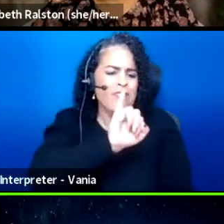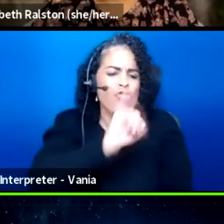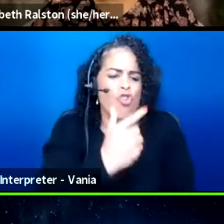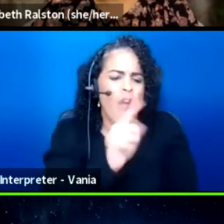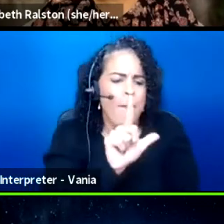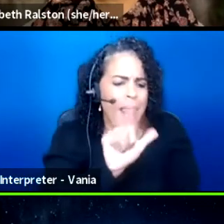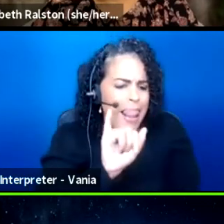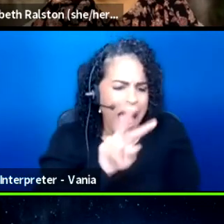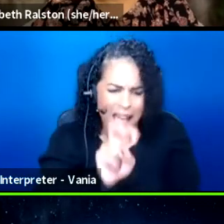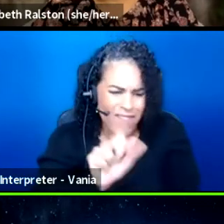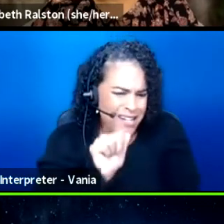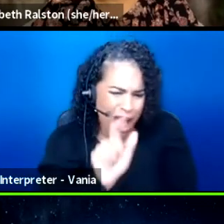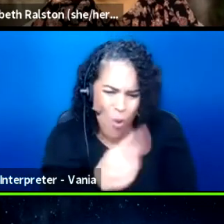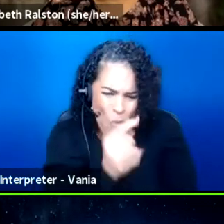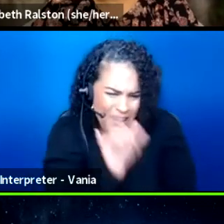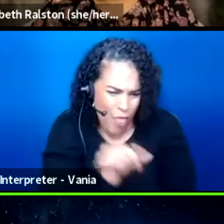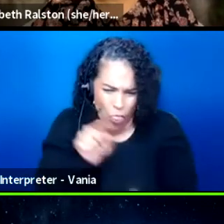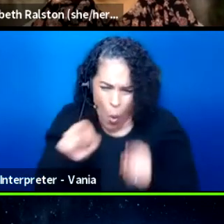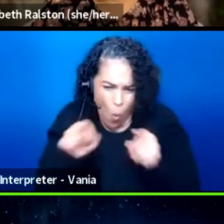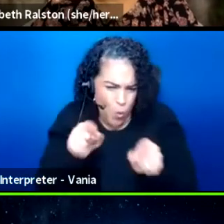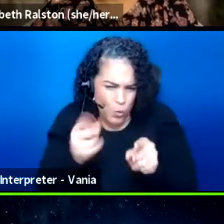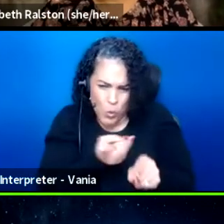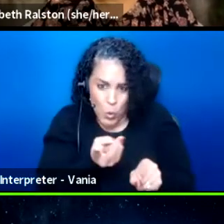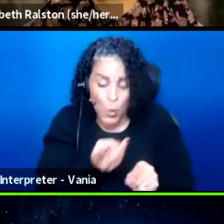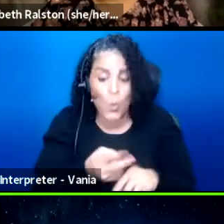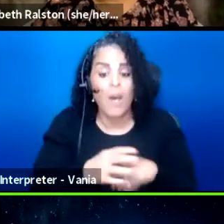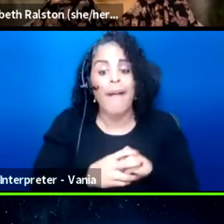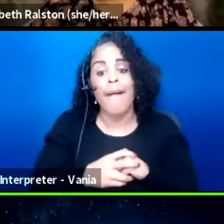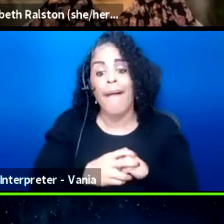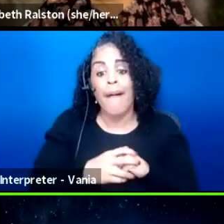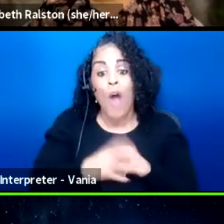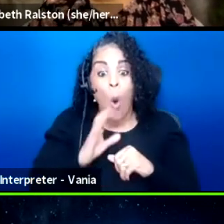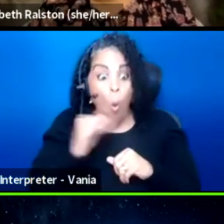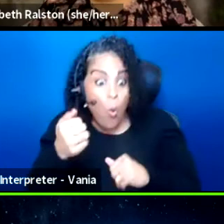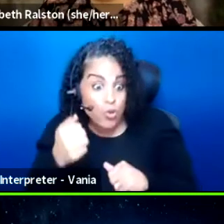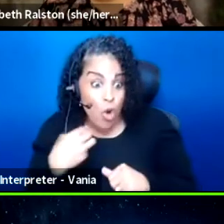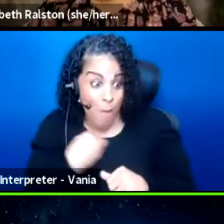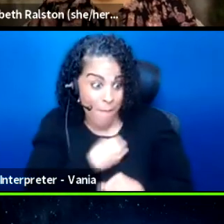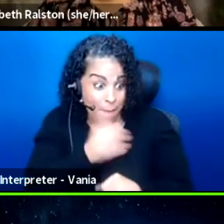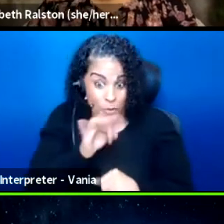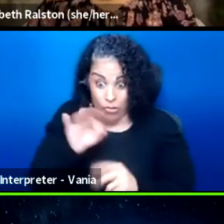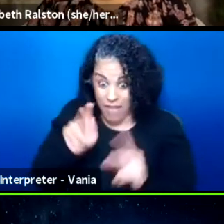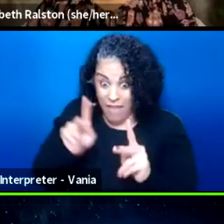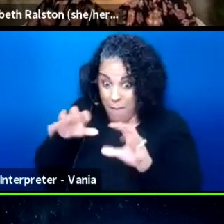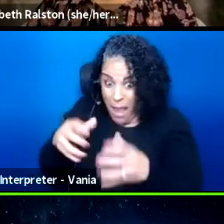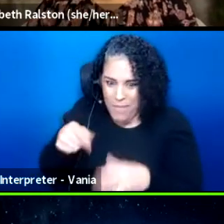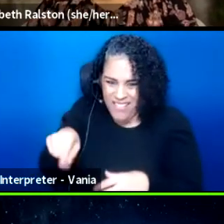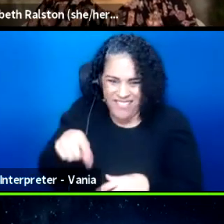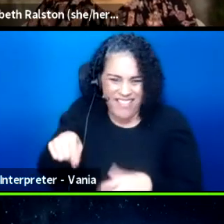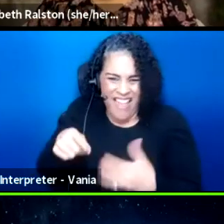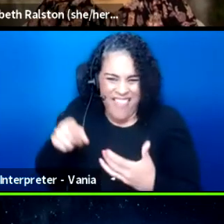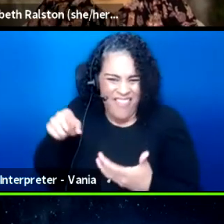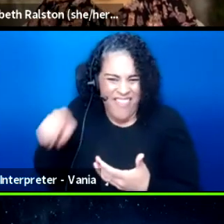because not, older members of the population aren't necessarily as comfortable